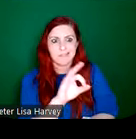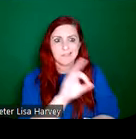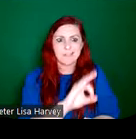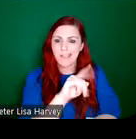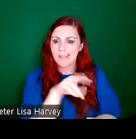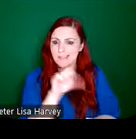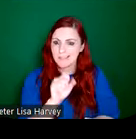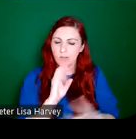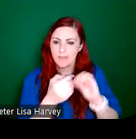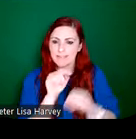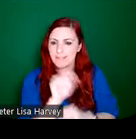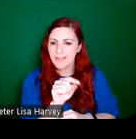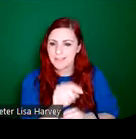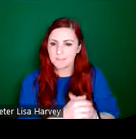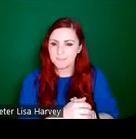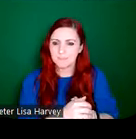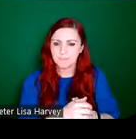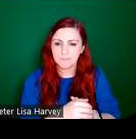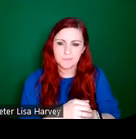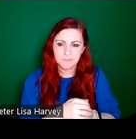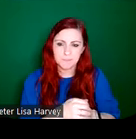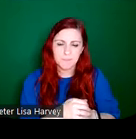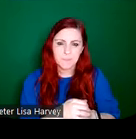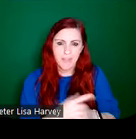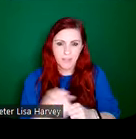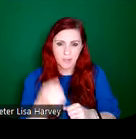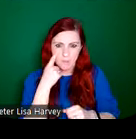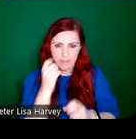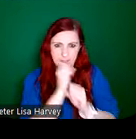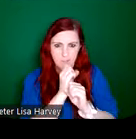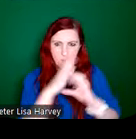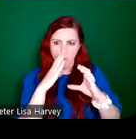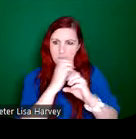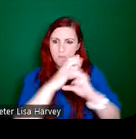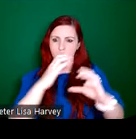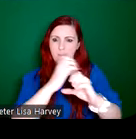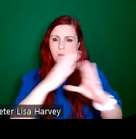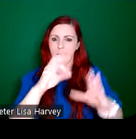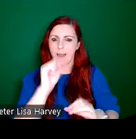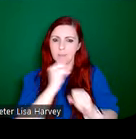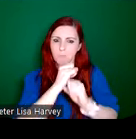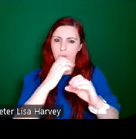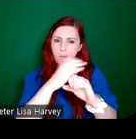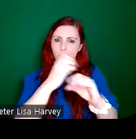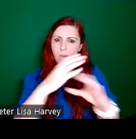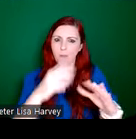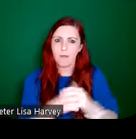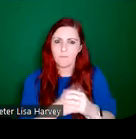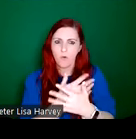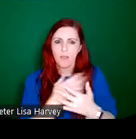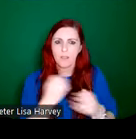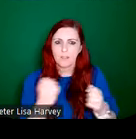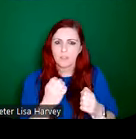which the studio was in operation. And you can see each of the dates there if